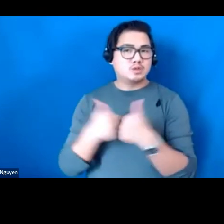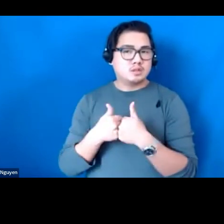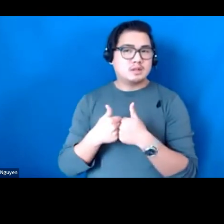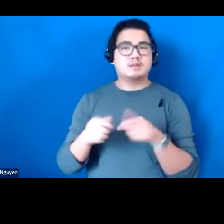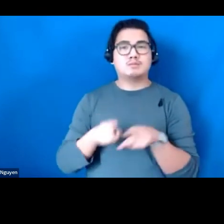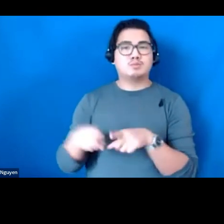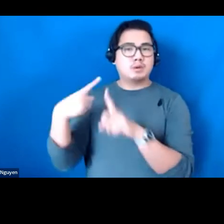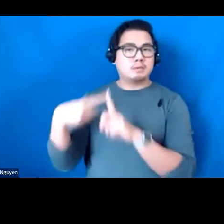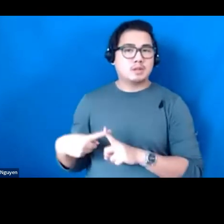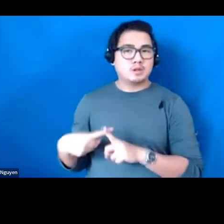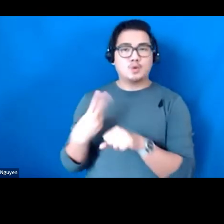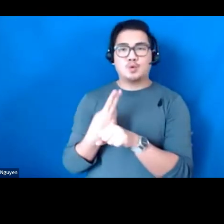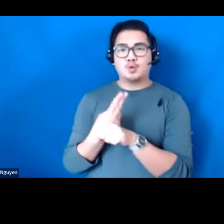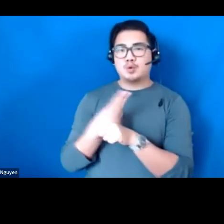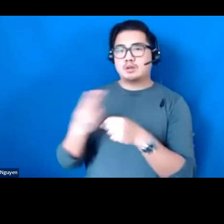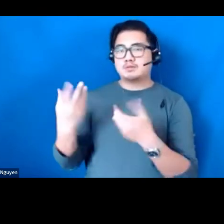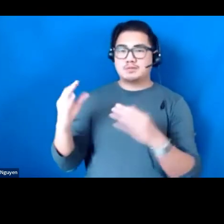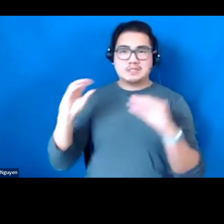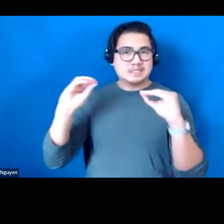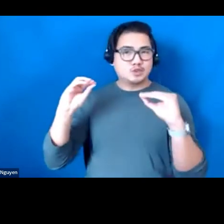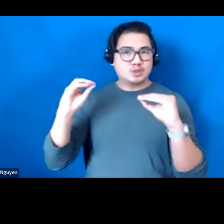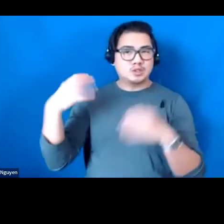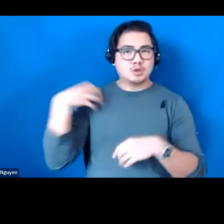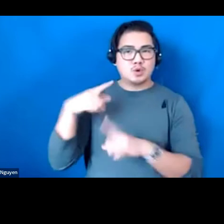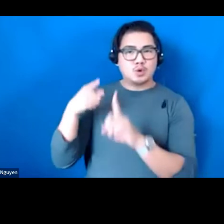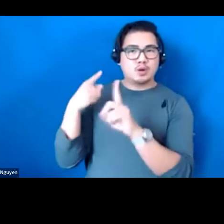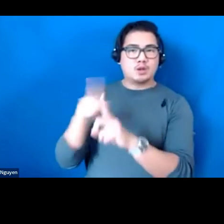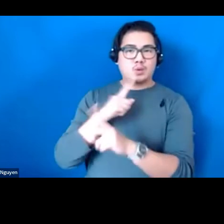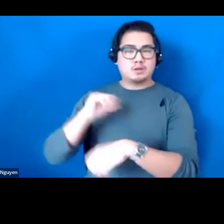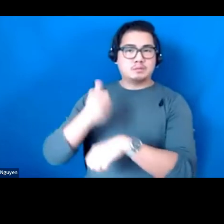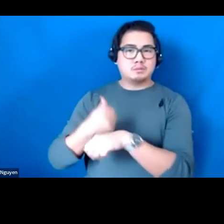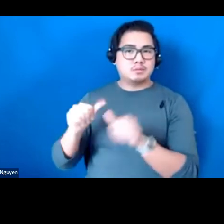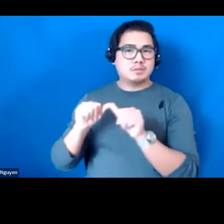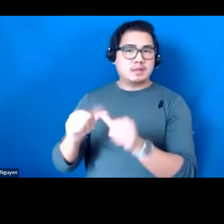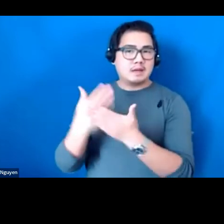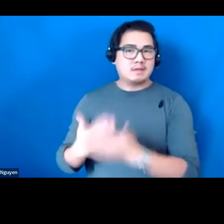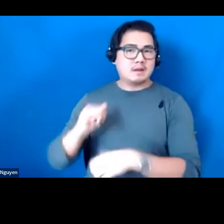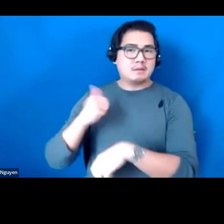of using instructional coaching to implement and sustain evidence-based literacy instruction